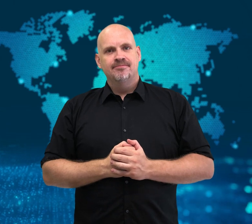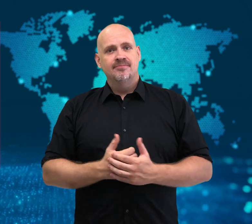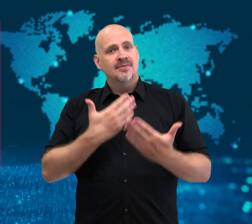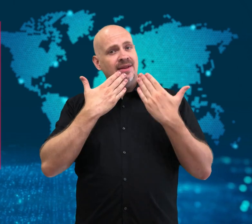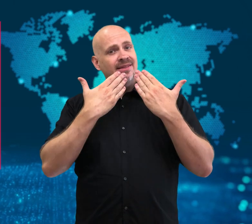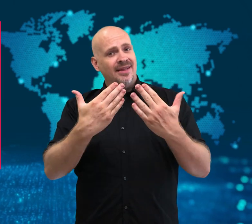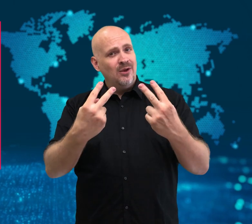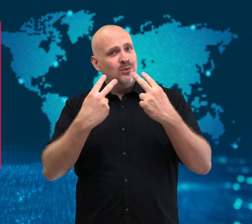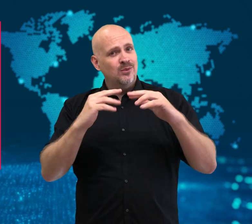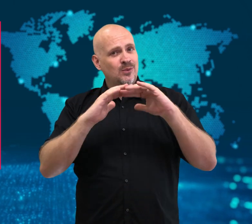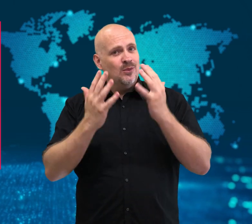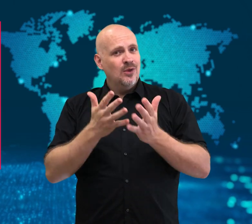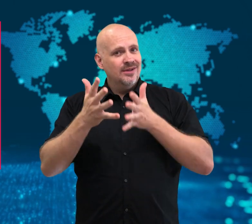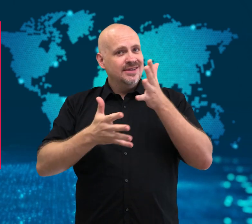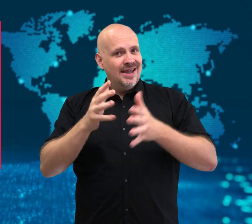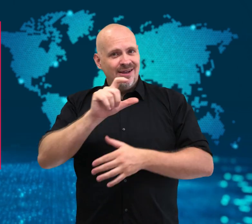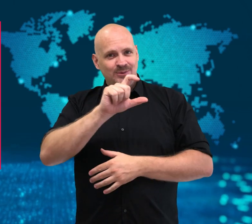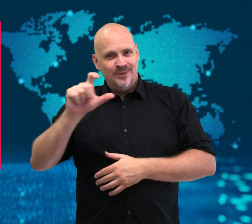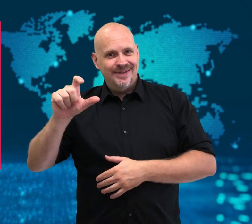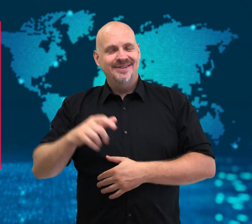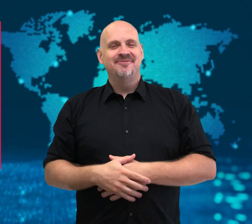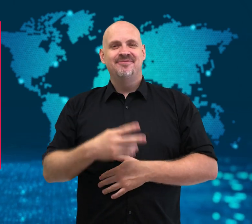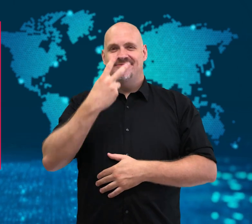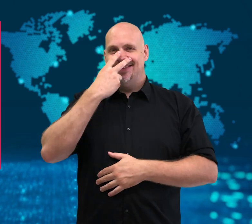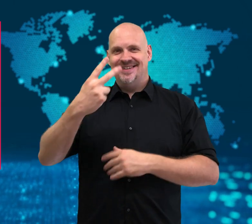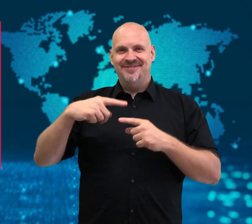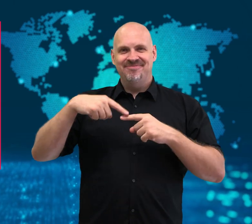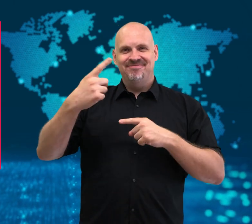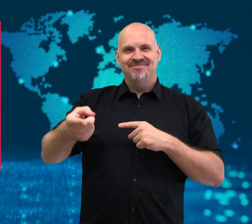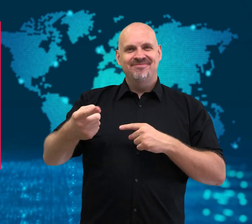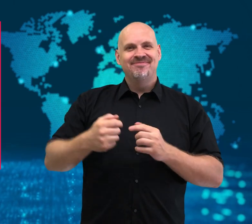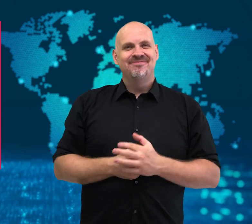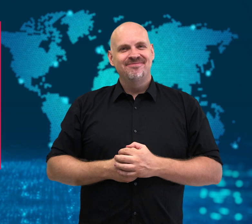Thank you for watching WorldSign Week and see you next time!